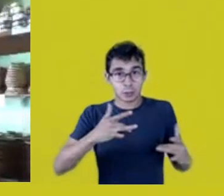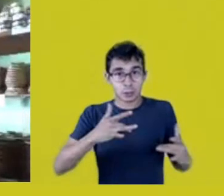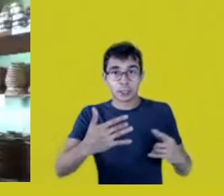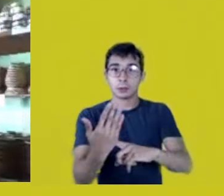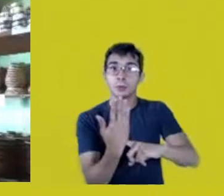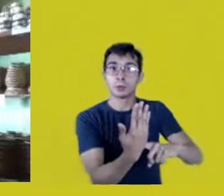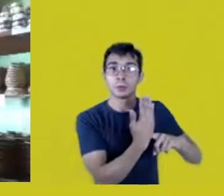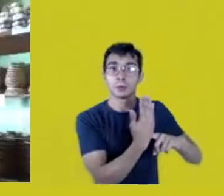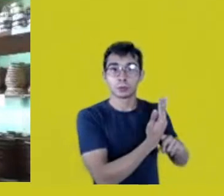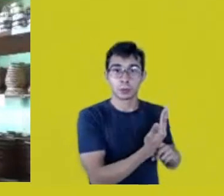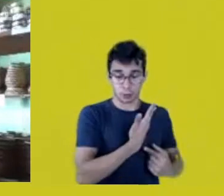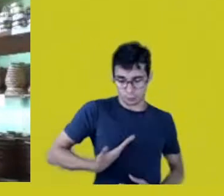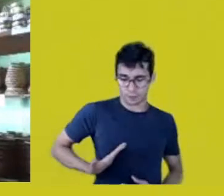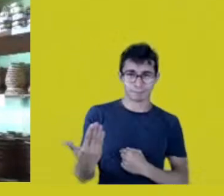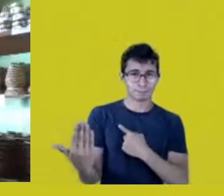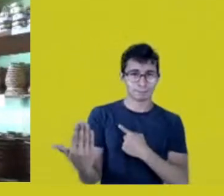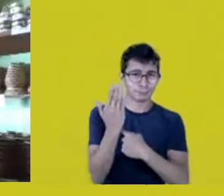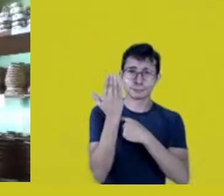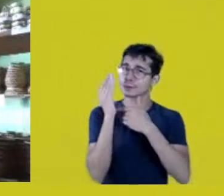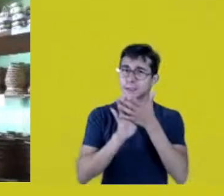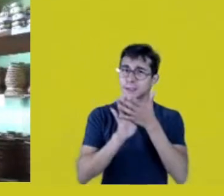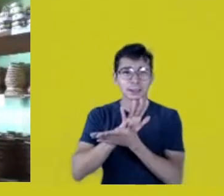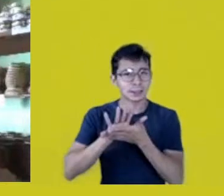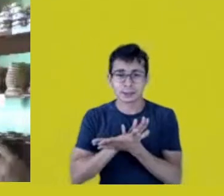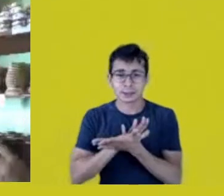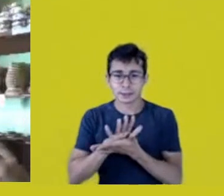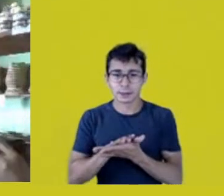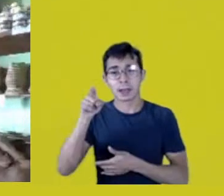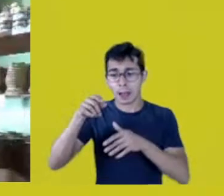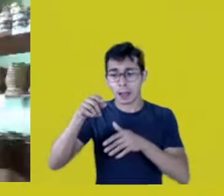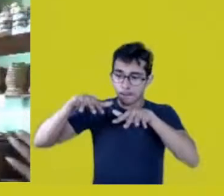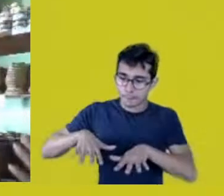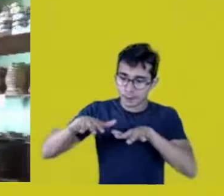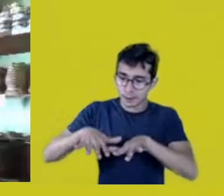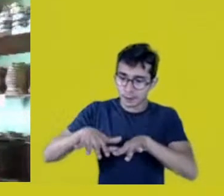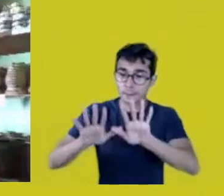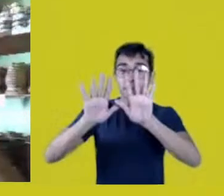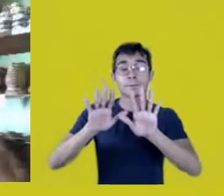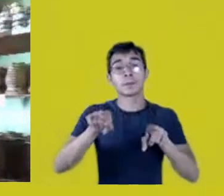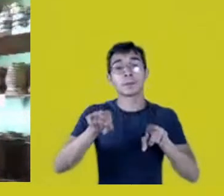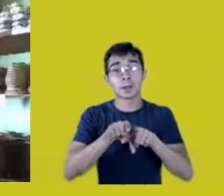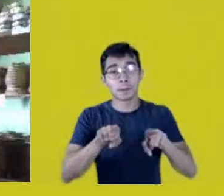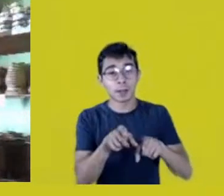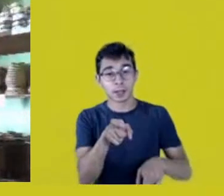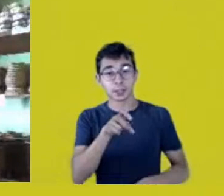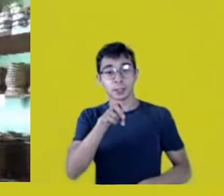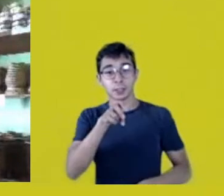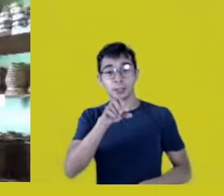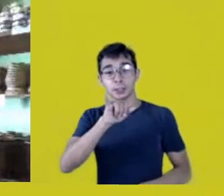I could be here talking about living in a paradise up the Negro River,